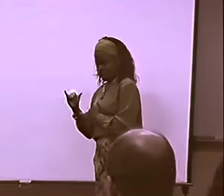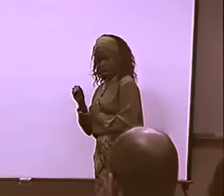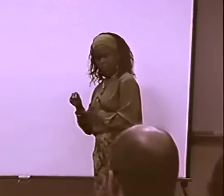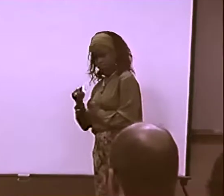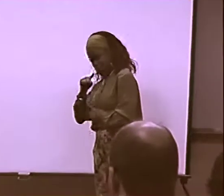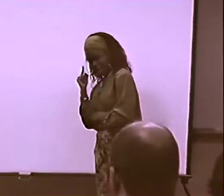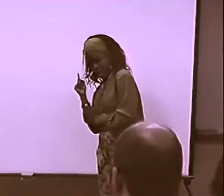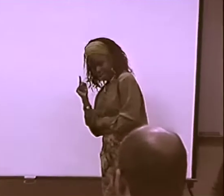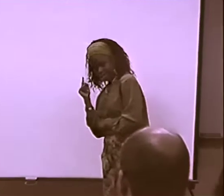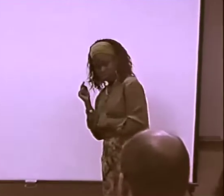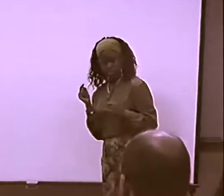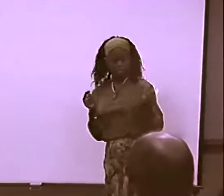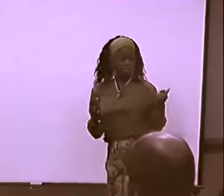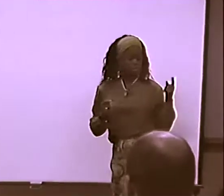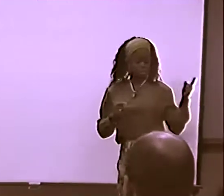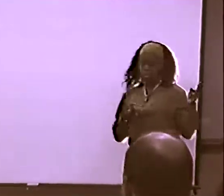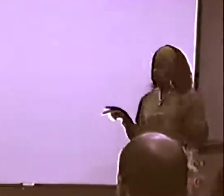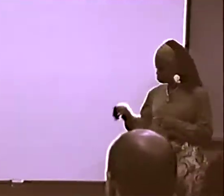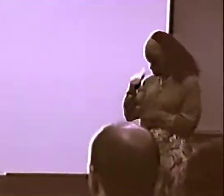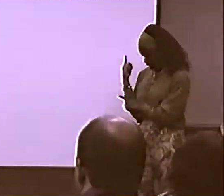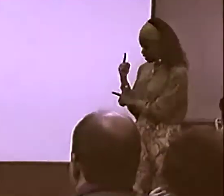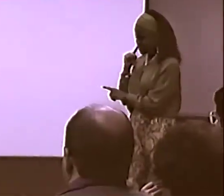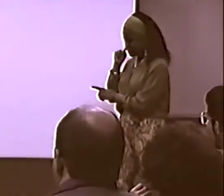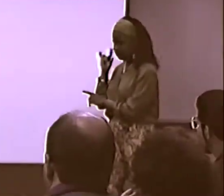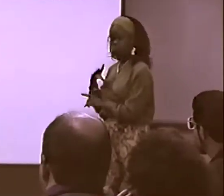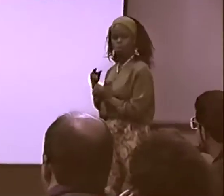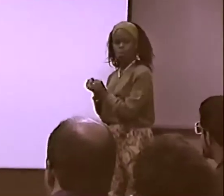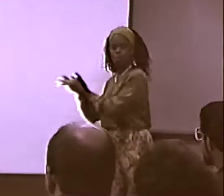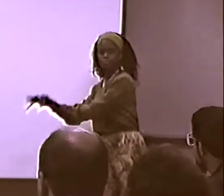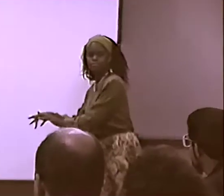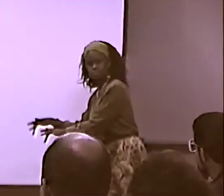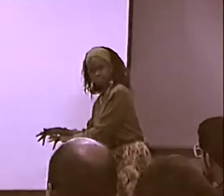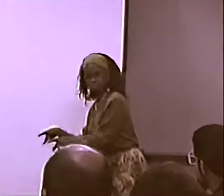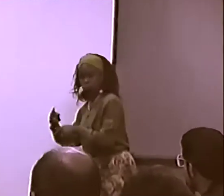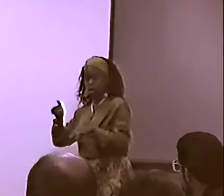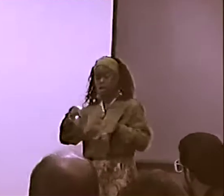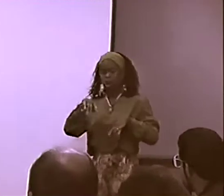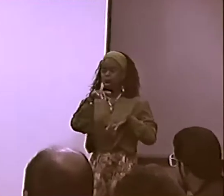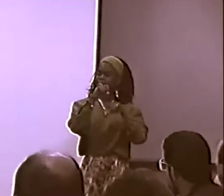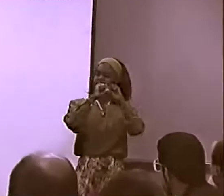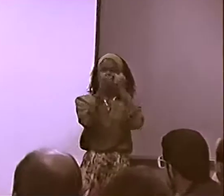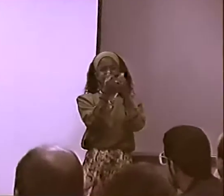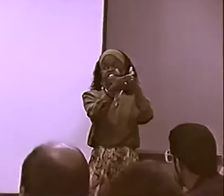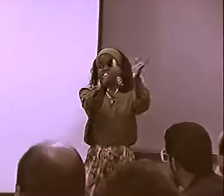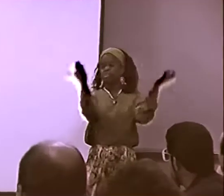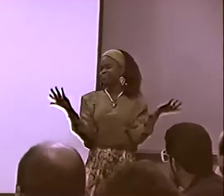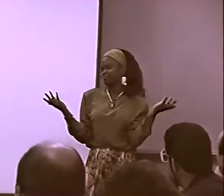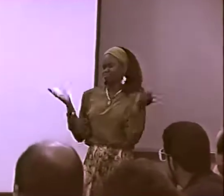OFTEN, SOMEBODY SAYS THAT OTHER DEAF PEOPLE ARE THE SAME AS BLACK PEOPLE BECAUSE--